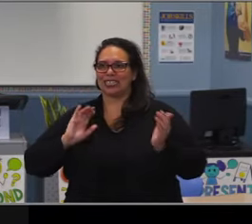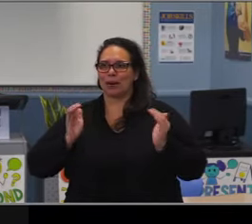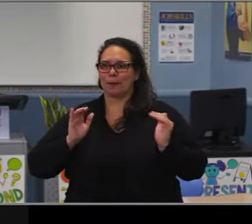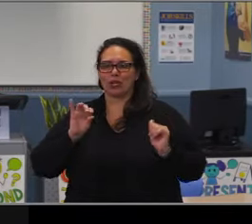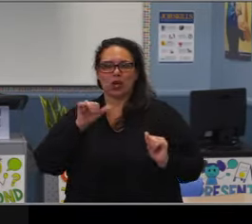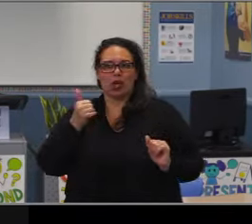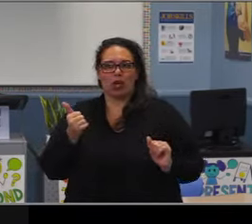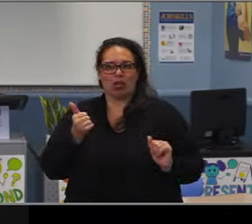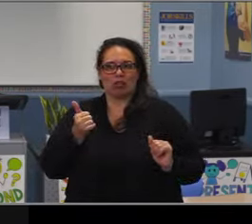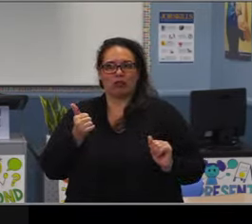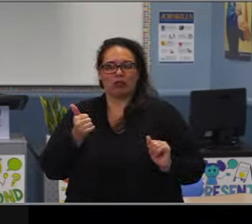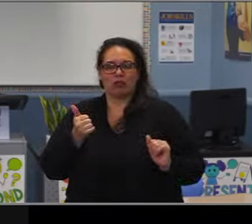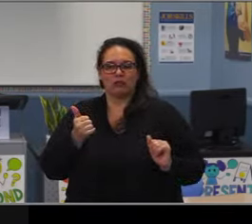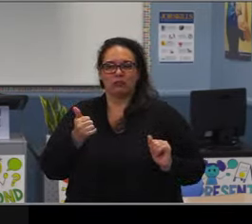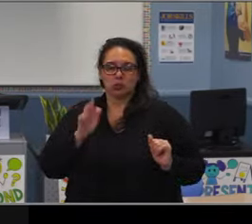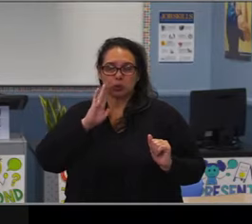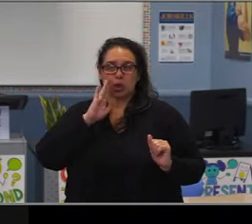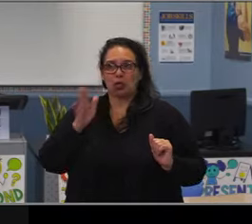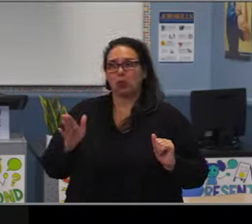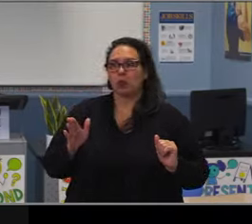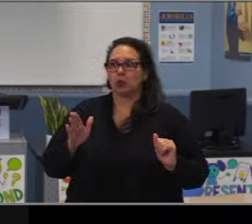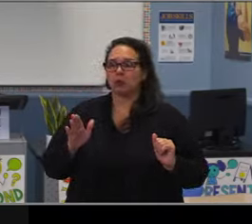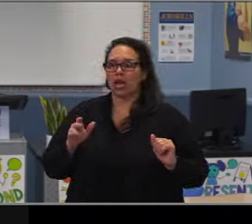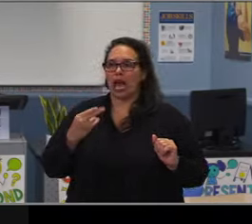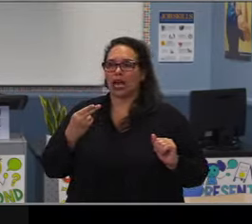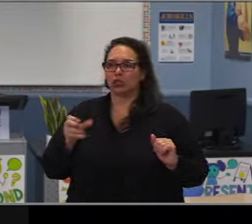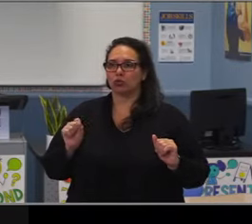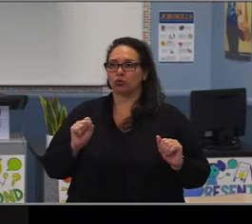all of our subgroups with kids, it's not overly impacting LatinX students.